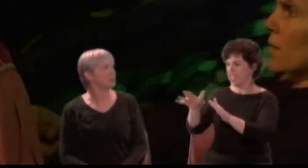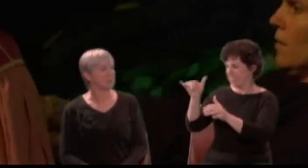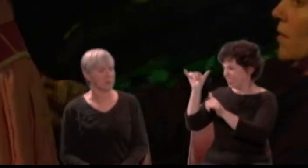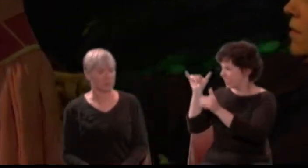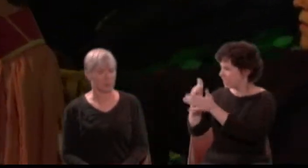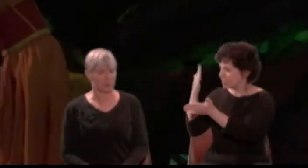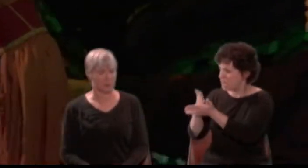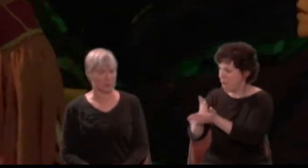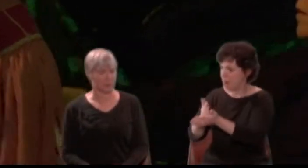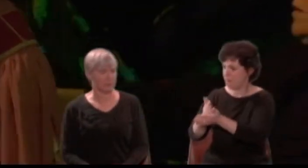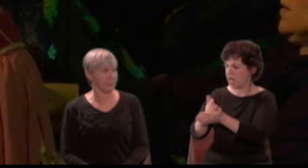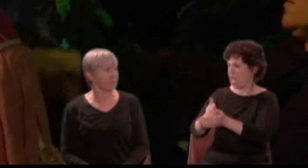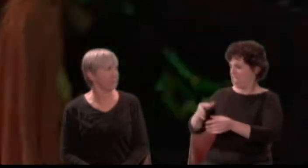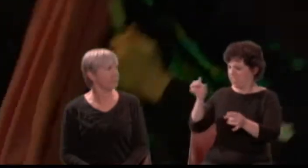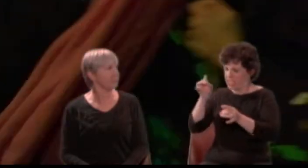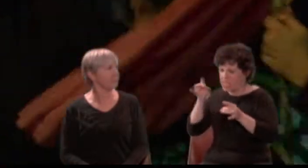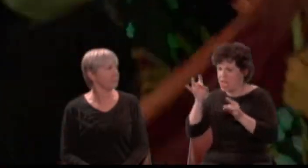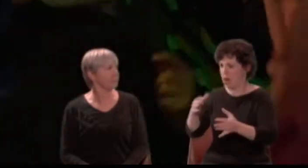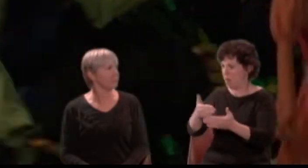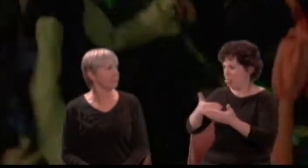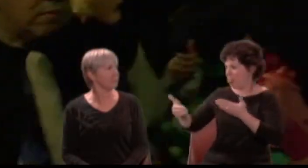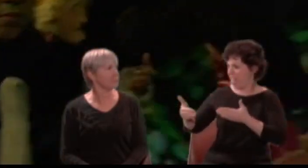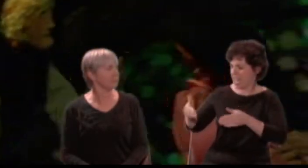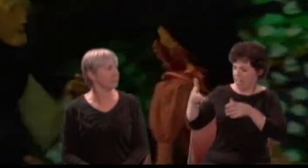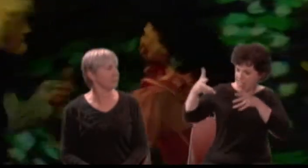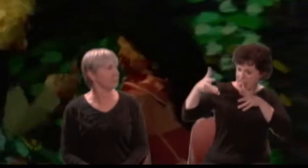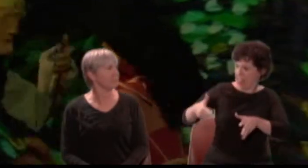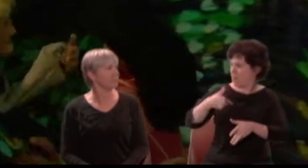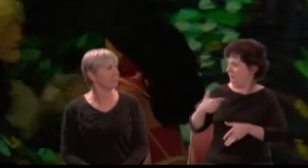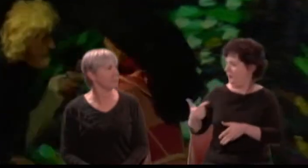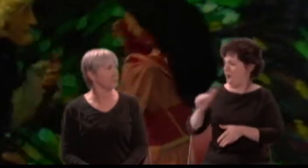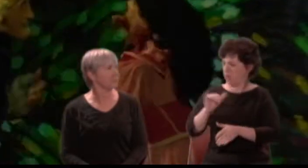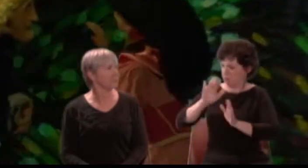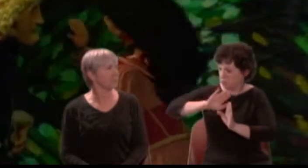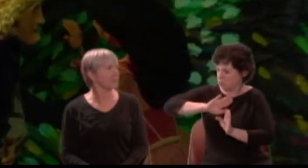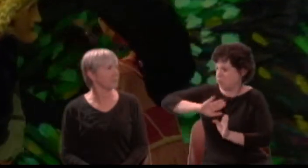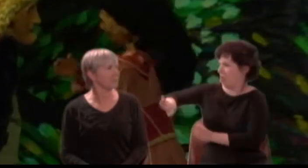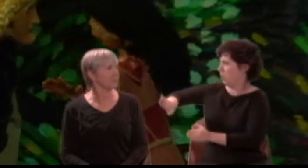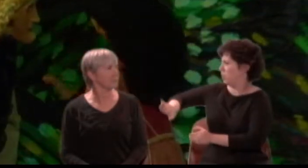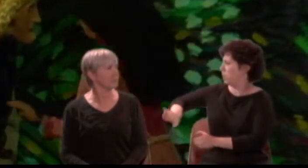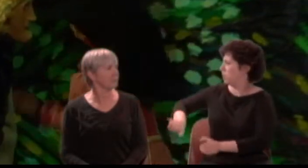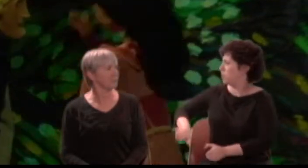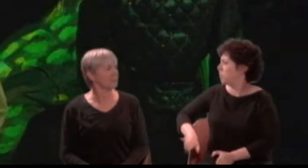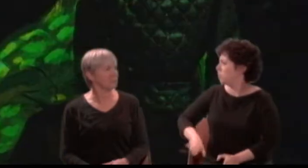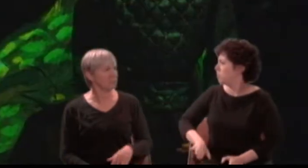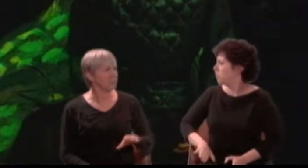Vile thing, let loose, or I will shake thee from me like a serpent! Hermia: Do you not jest?